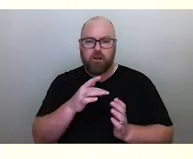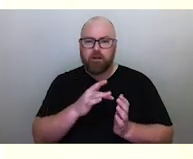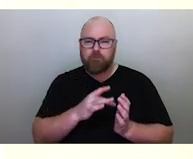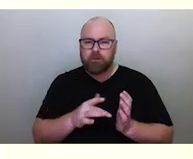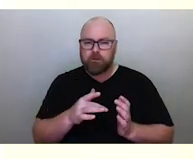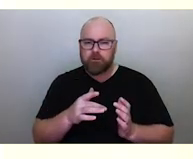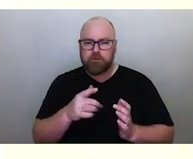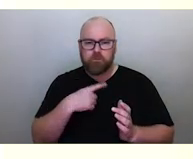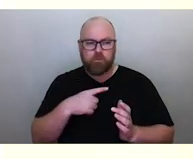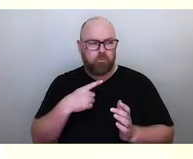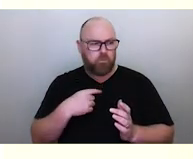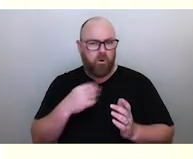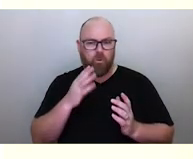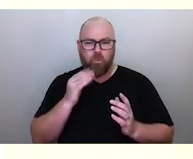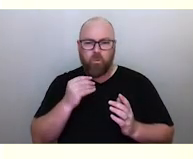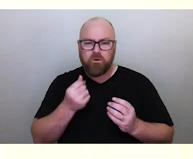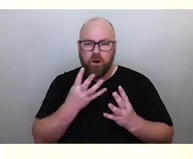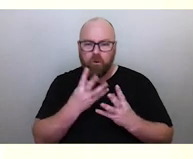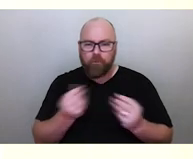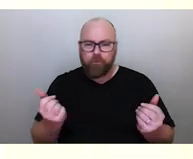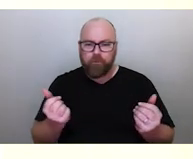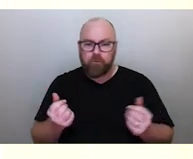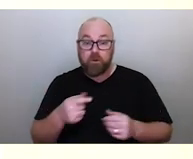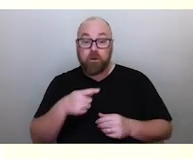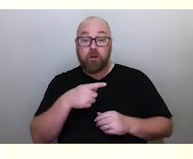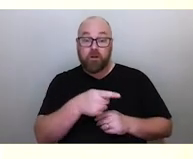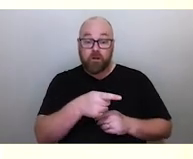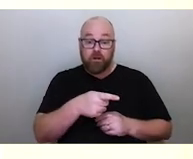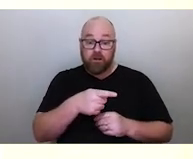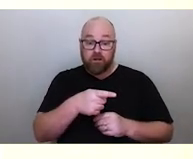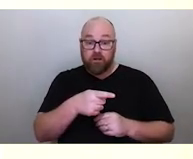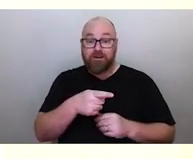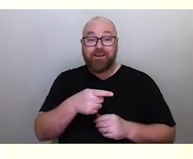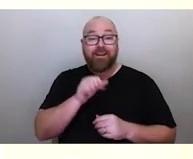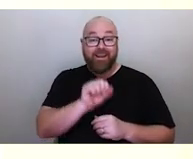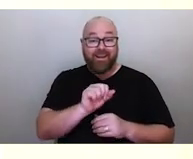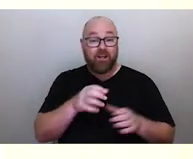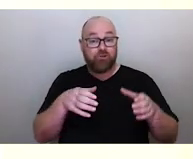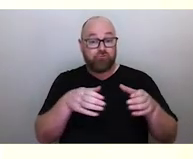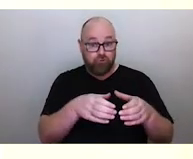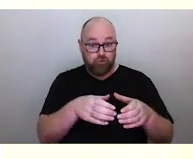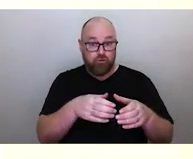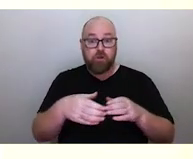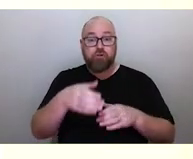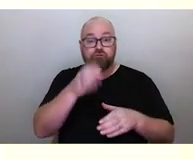and he wondered, why is there no water? And realised that the crew had drank all of his water and all of their rations